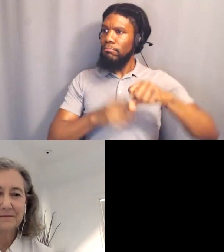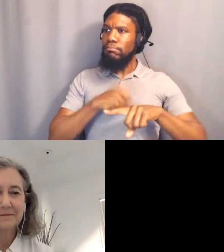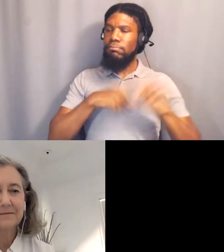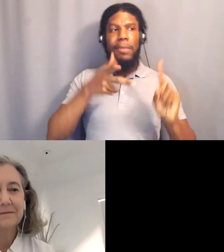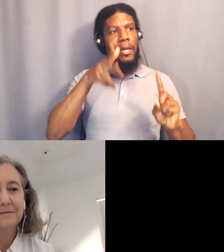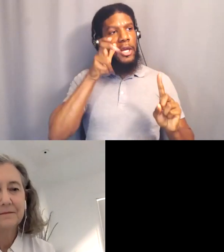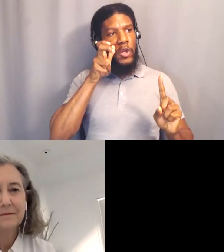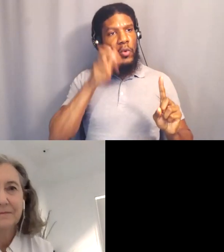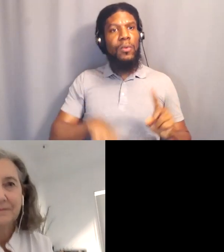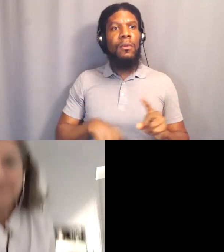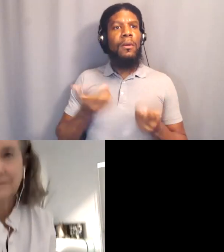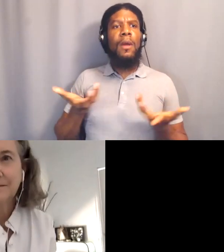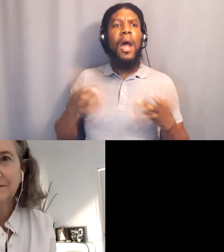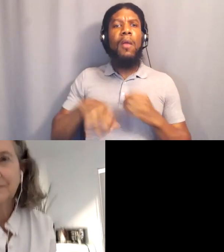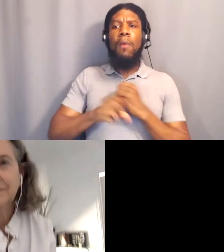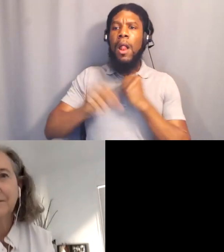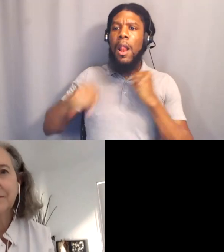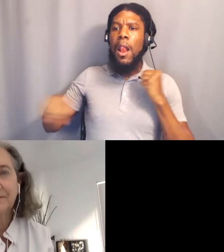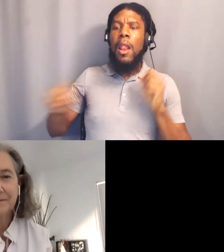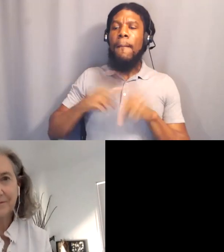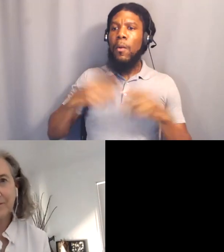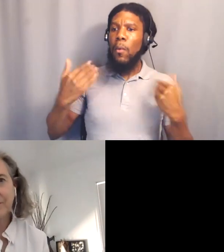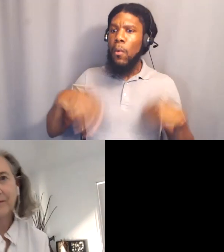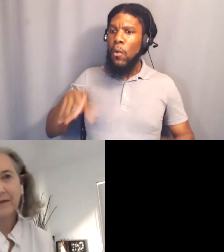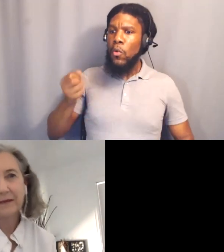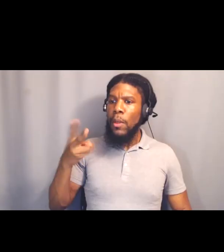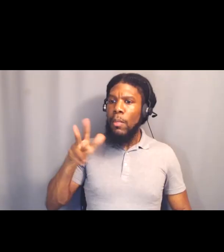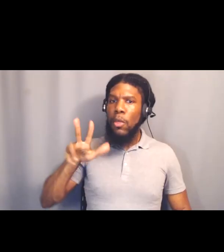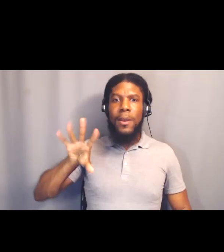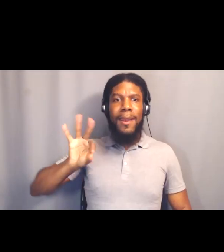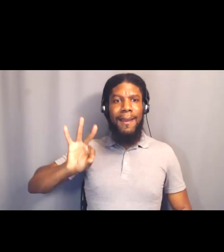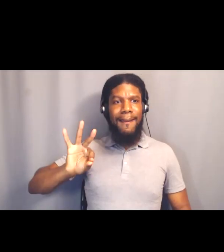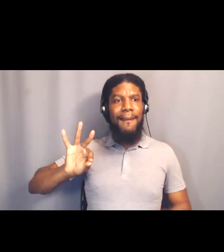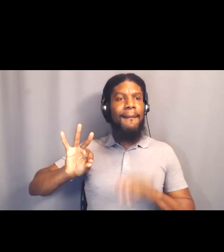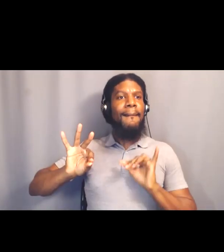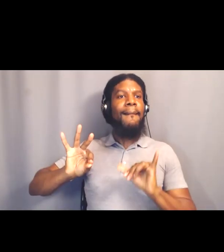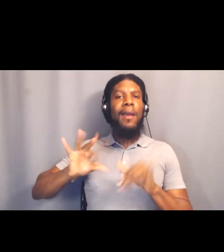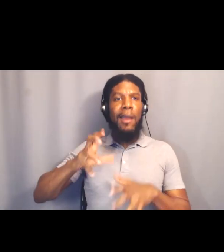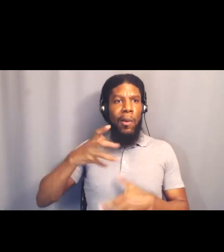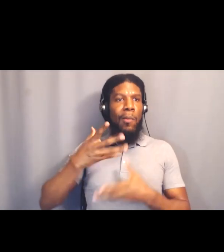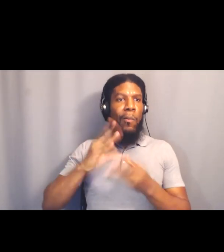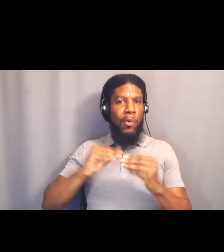Oh, wow it's 12:39. So I wanna get a lot more in before we wrap this class,